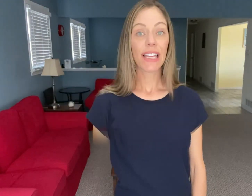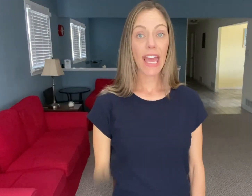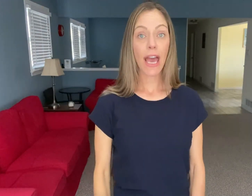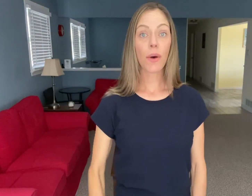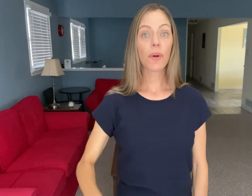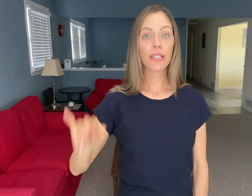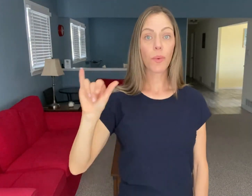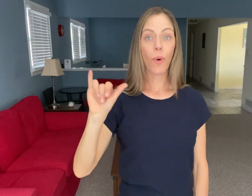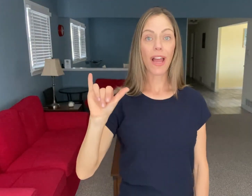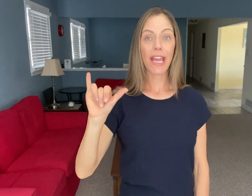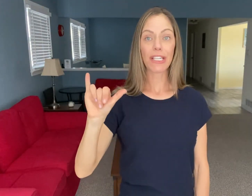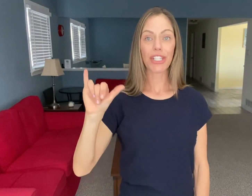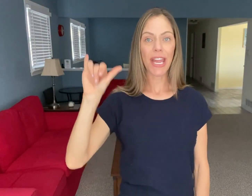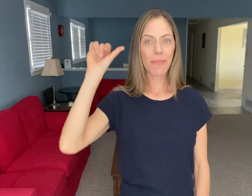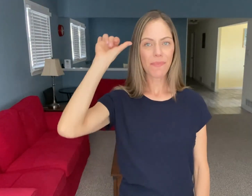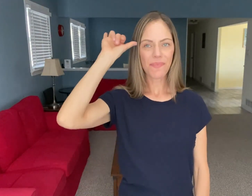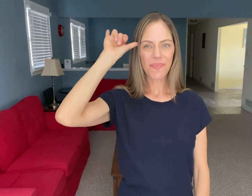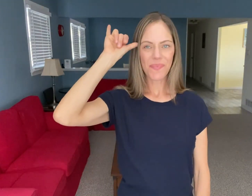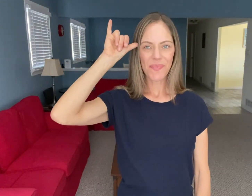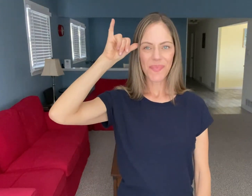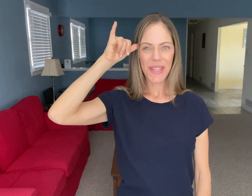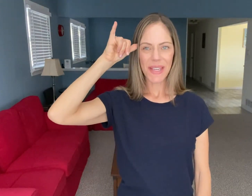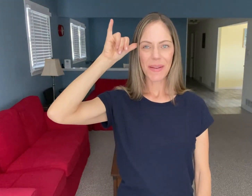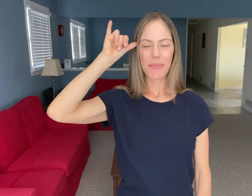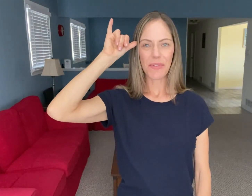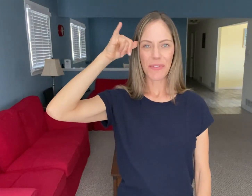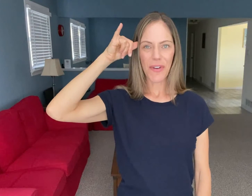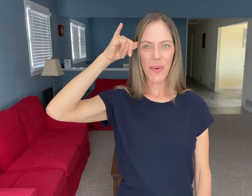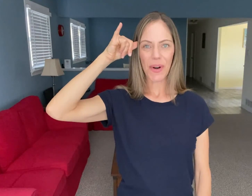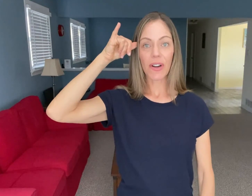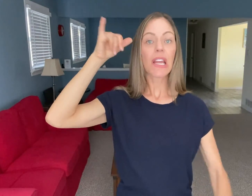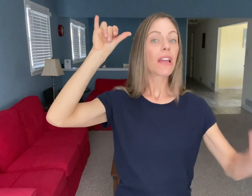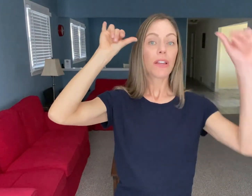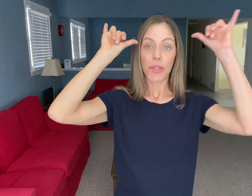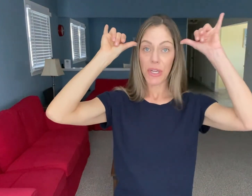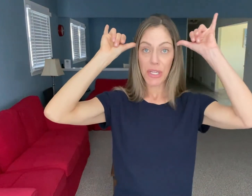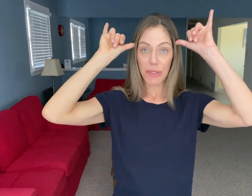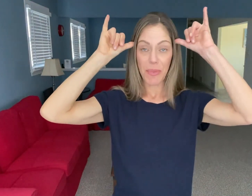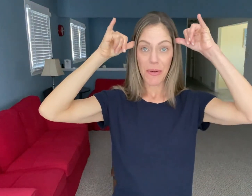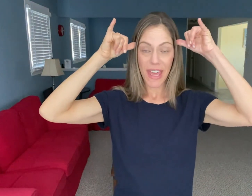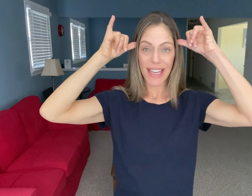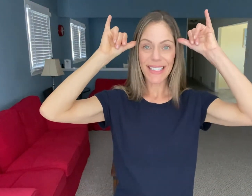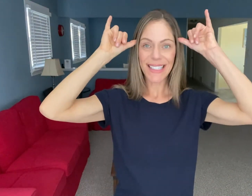COW is a "Y" handshape move it forward. You can use both hands.